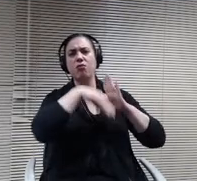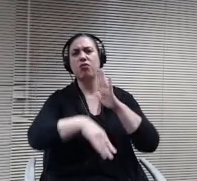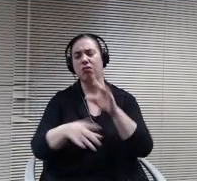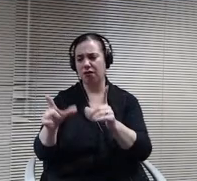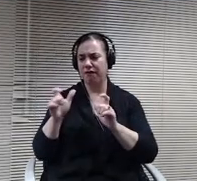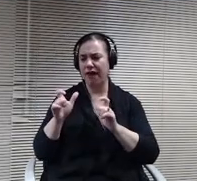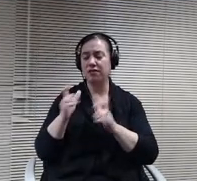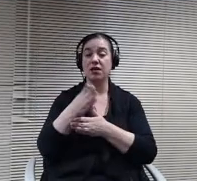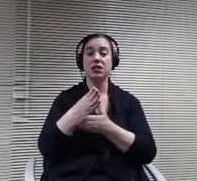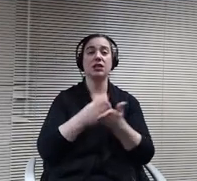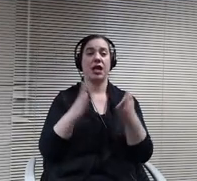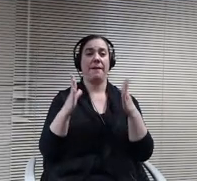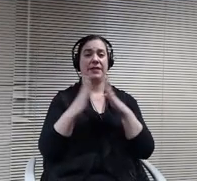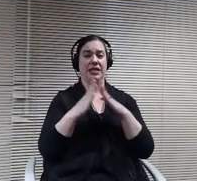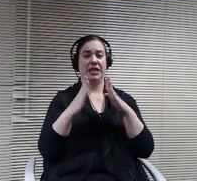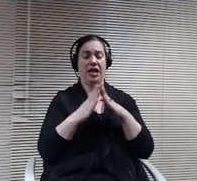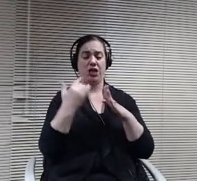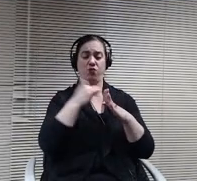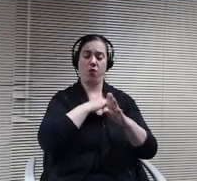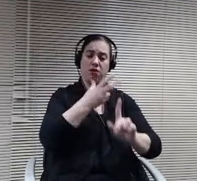Primary student numbers.